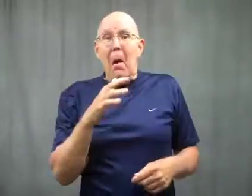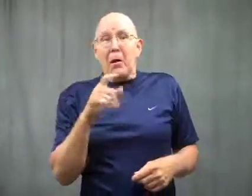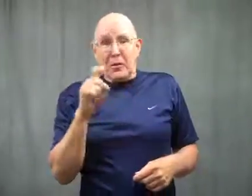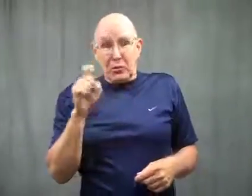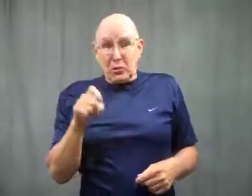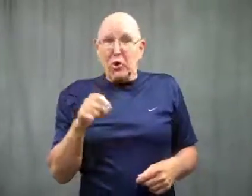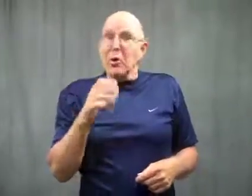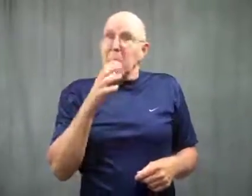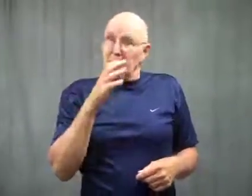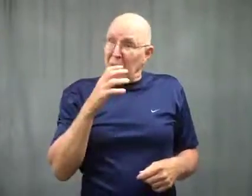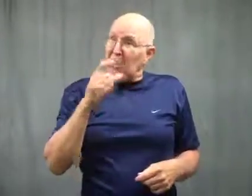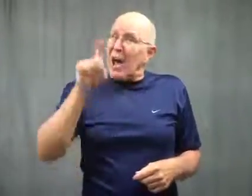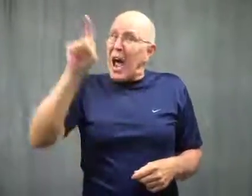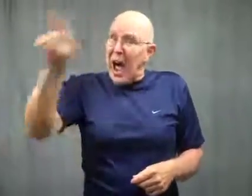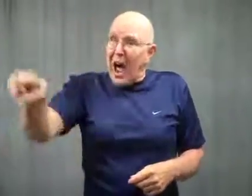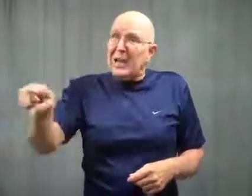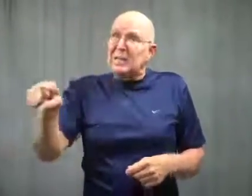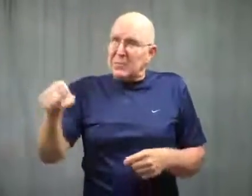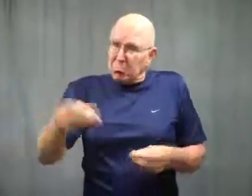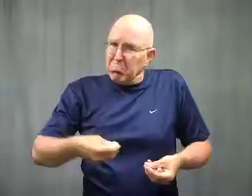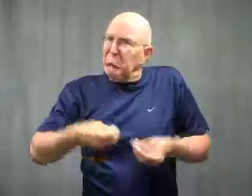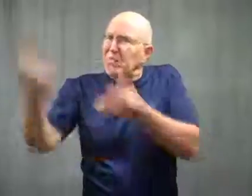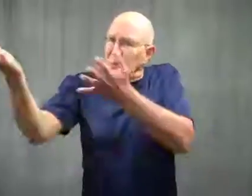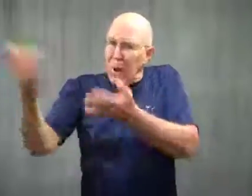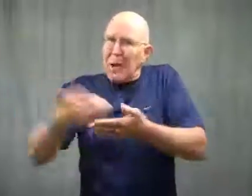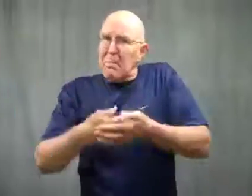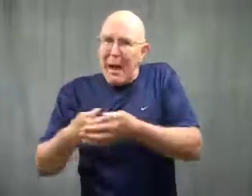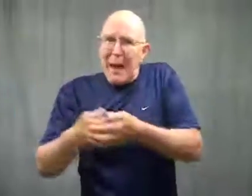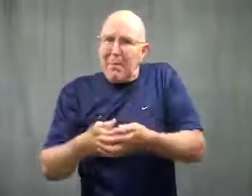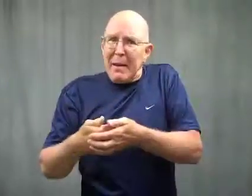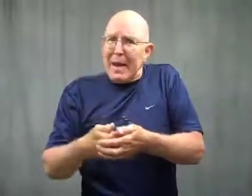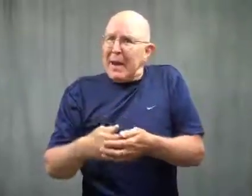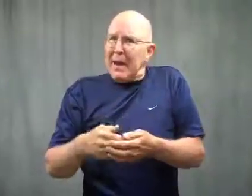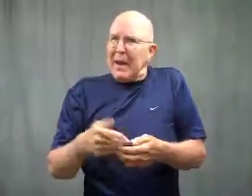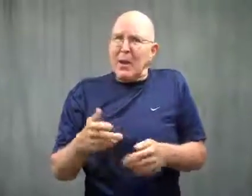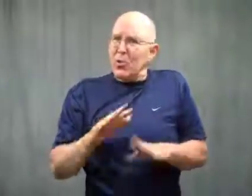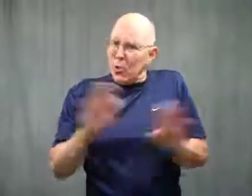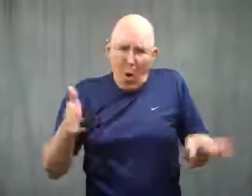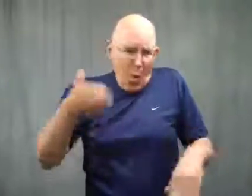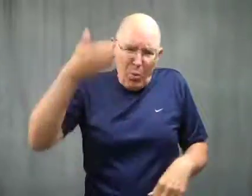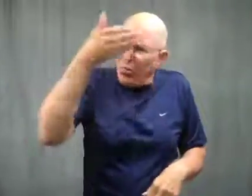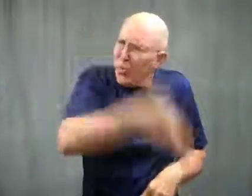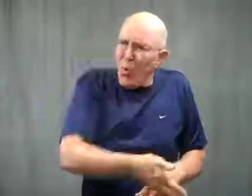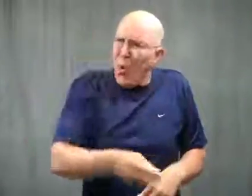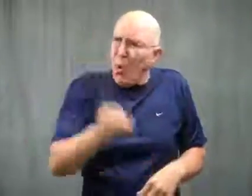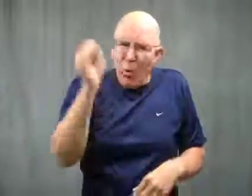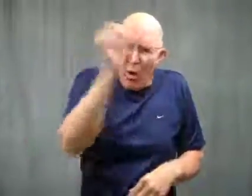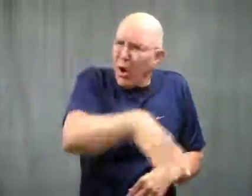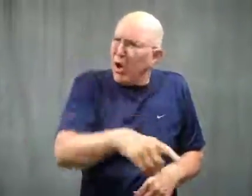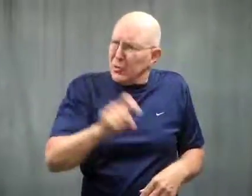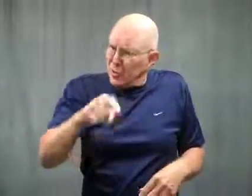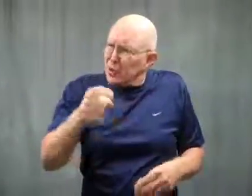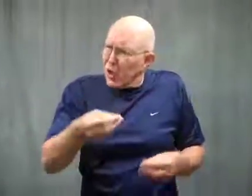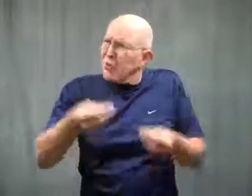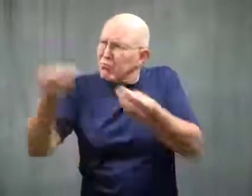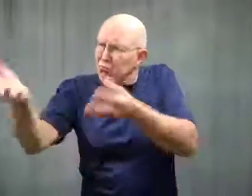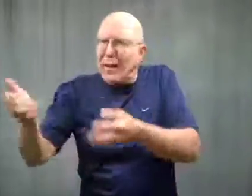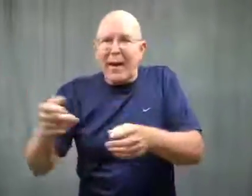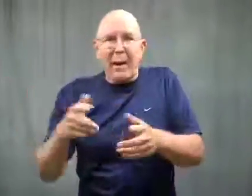The mother should have asked for help and given the baby up rather than just throwing the child away.